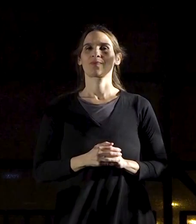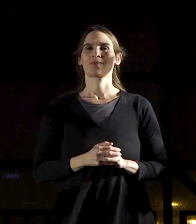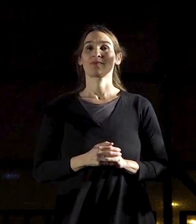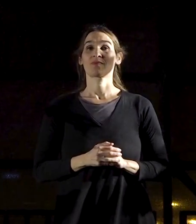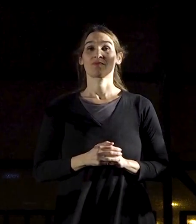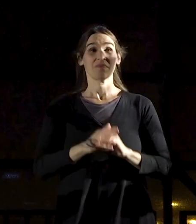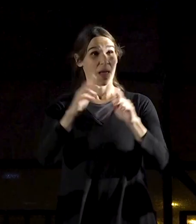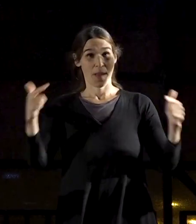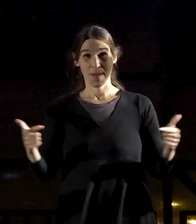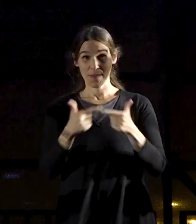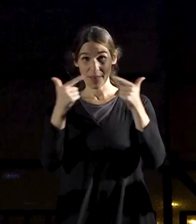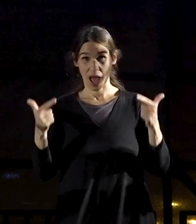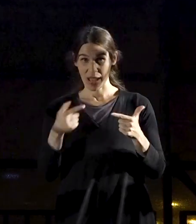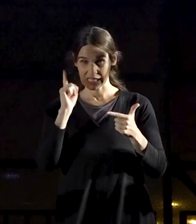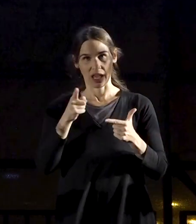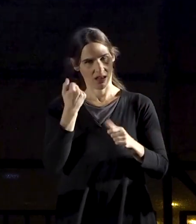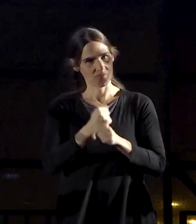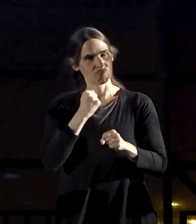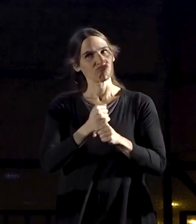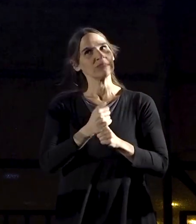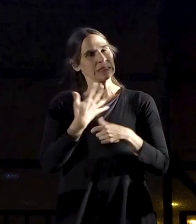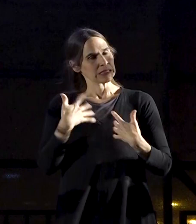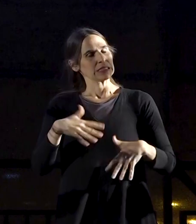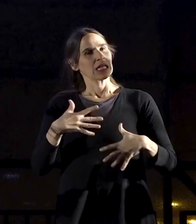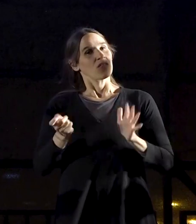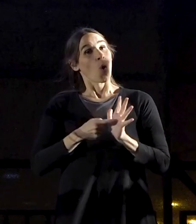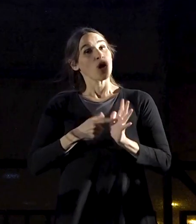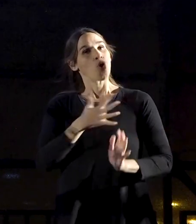Going to war requires one kind of courage,